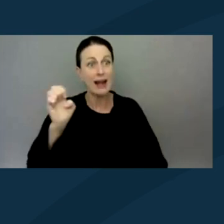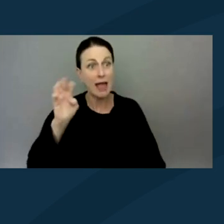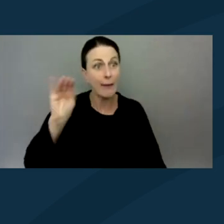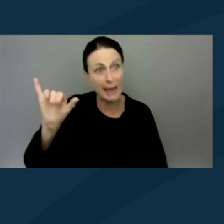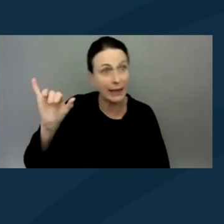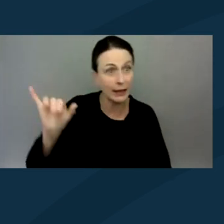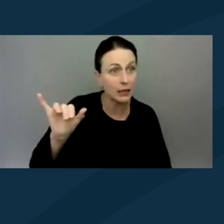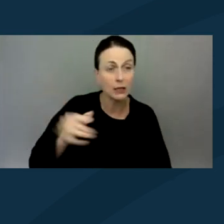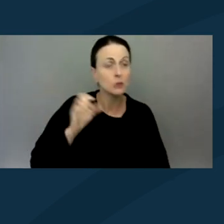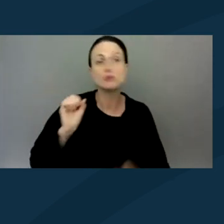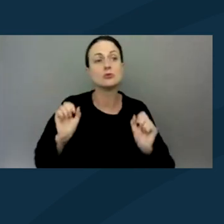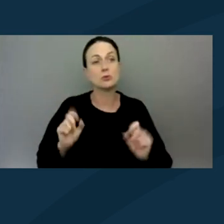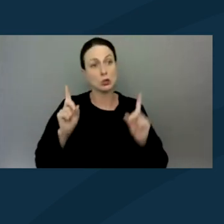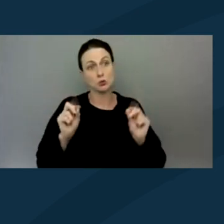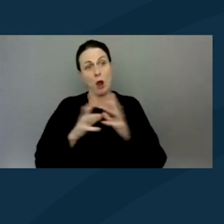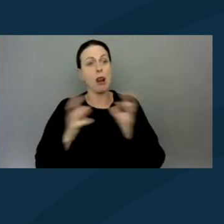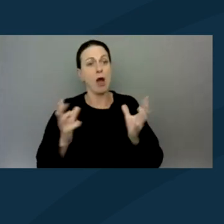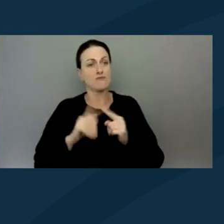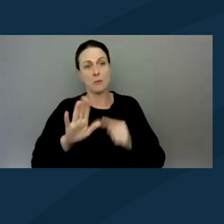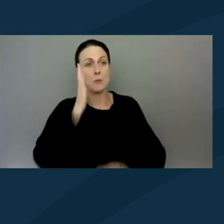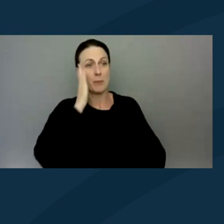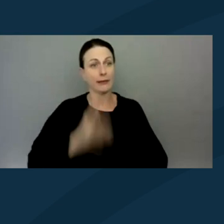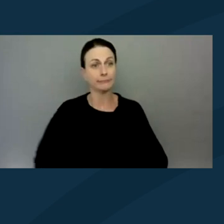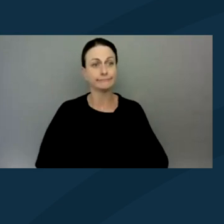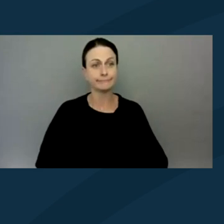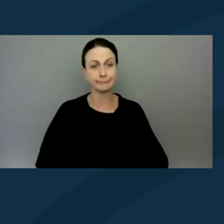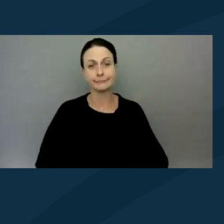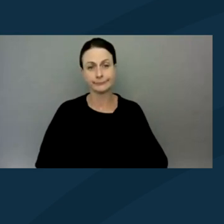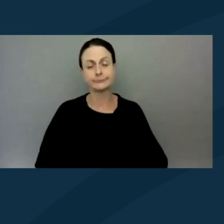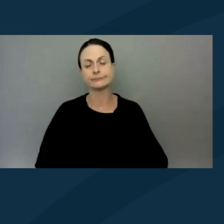So you can do activism from your bed, from your home,